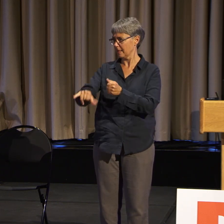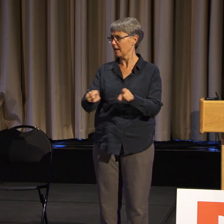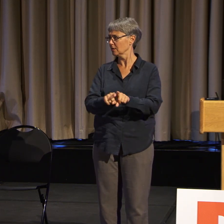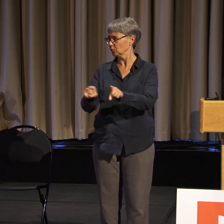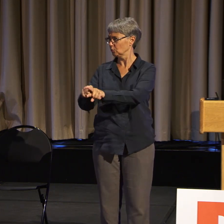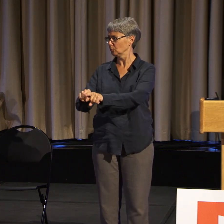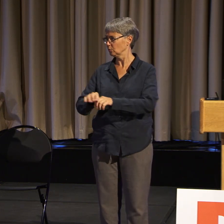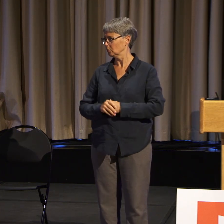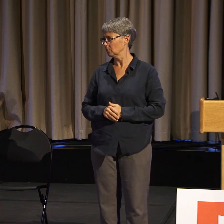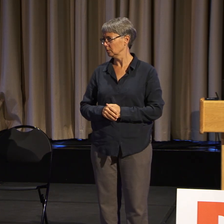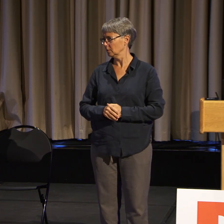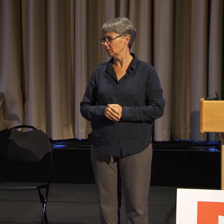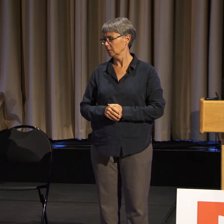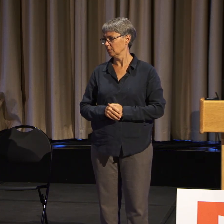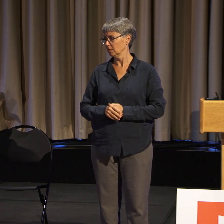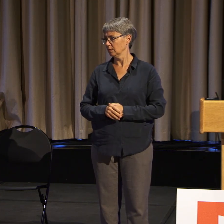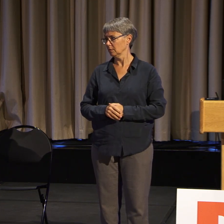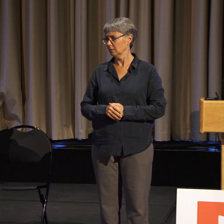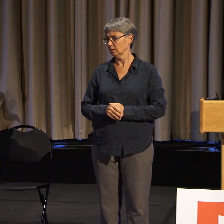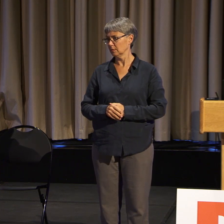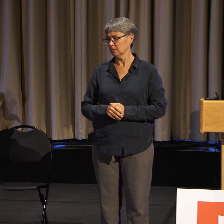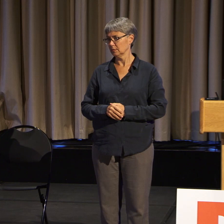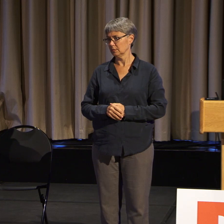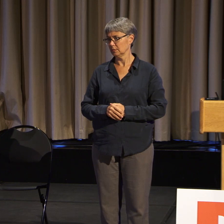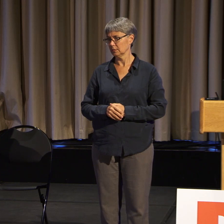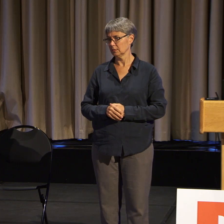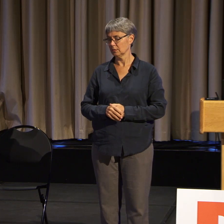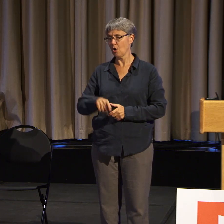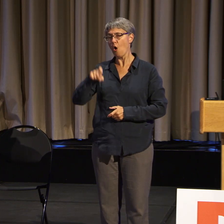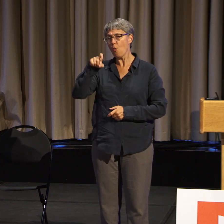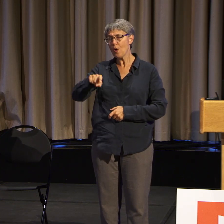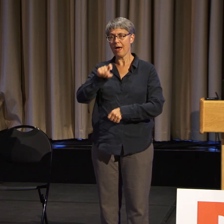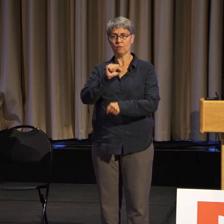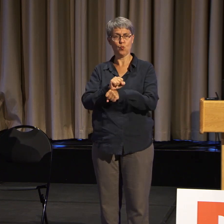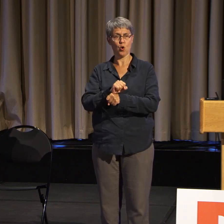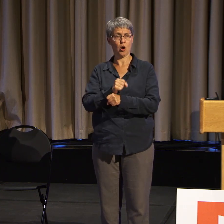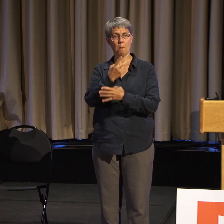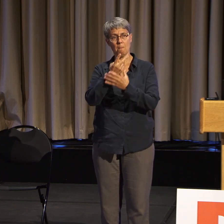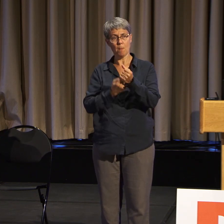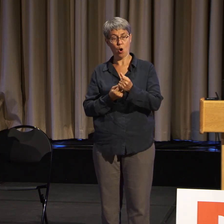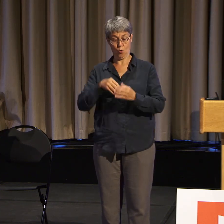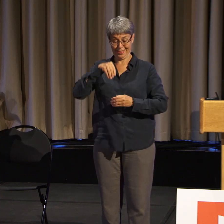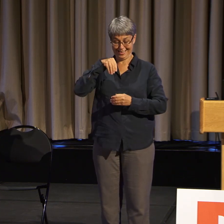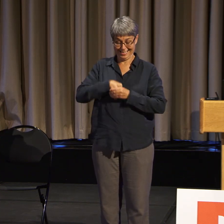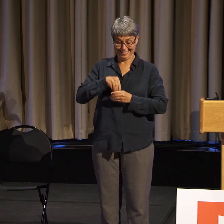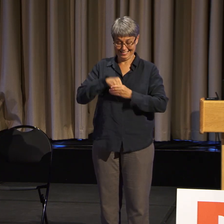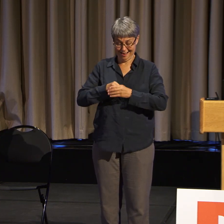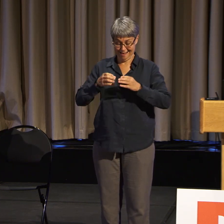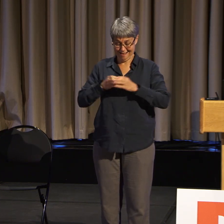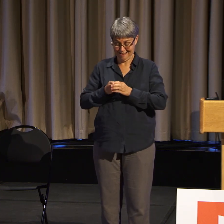is we want to work on issues internal to ADAPT and all